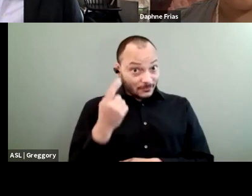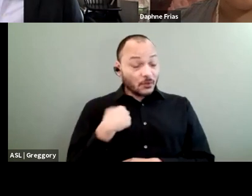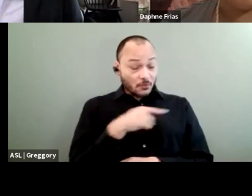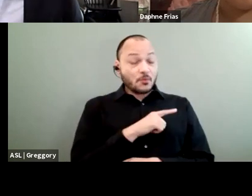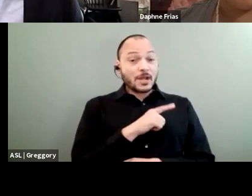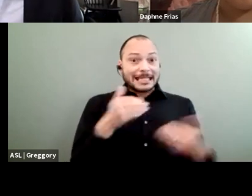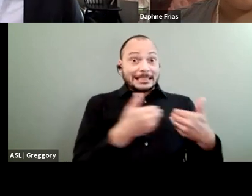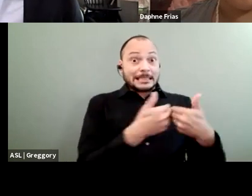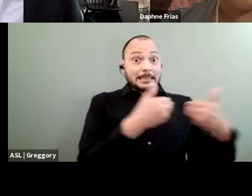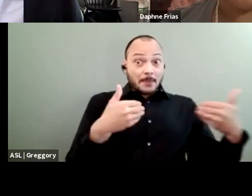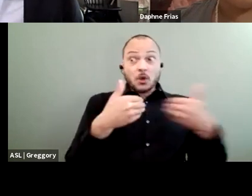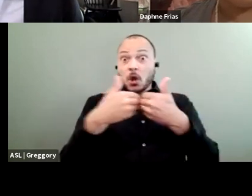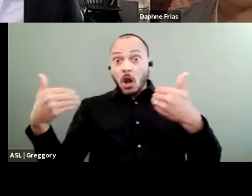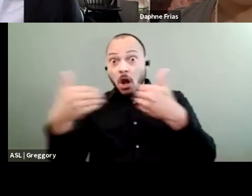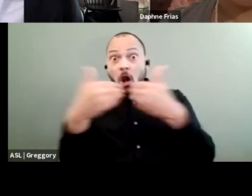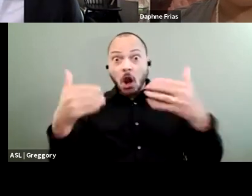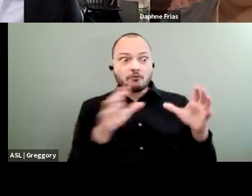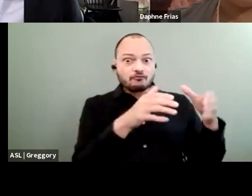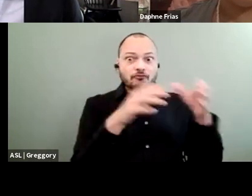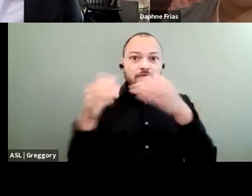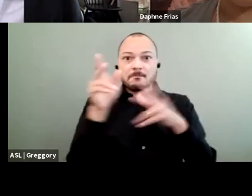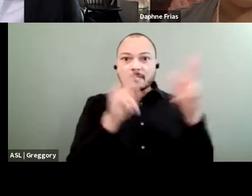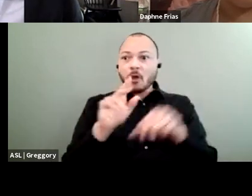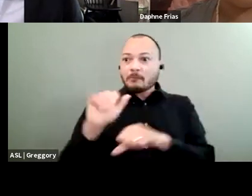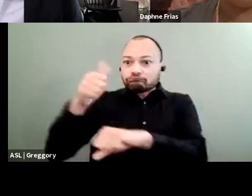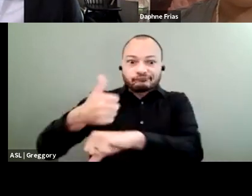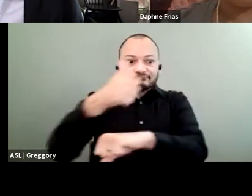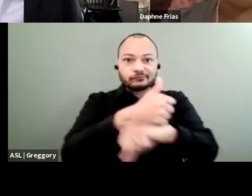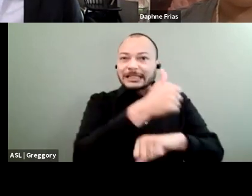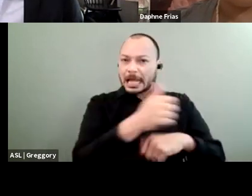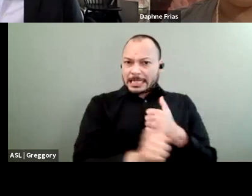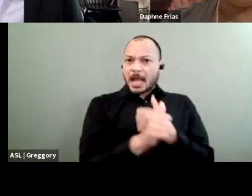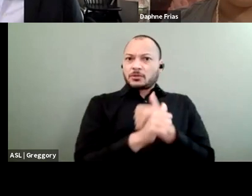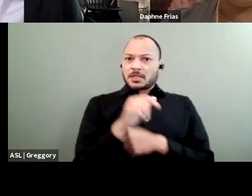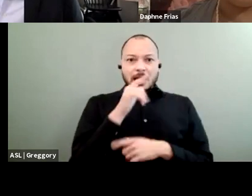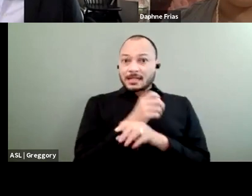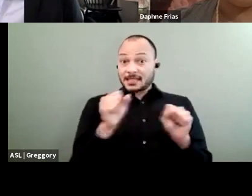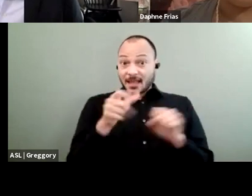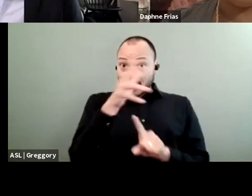whole groups of people and put them in dangerous and unsafe environments, but then those environments